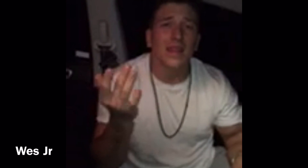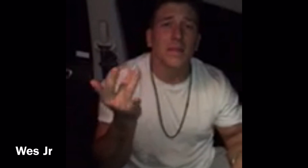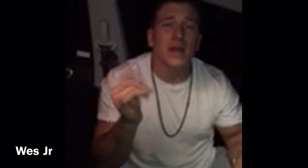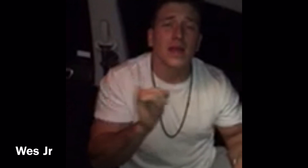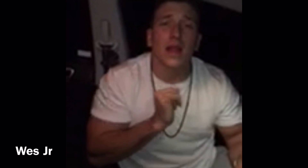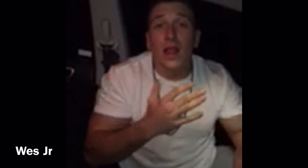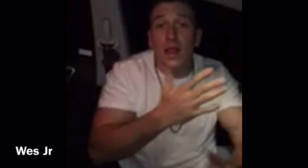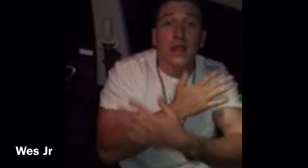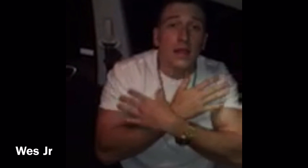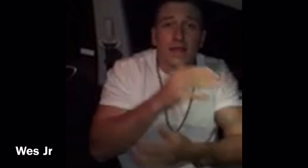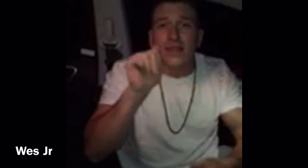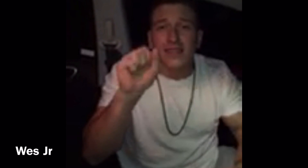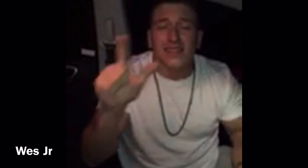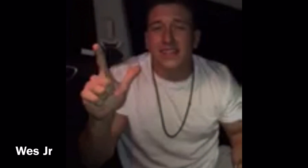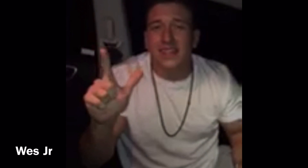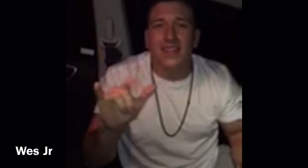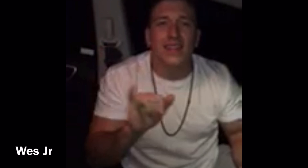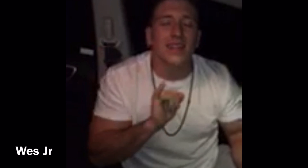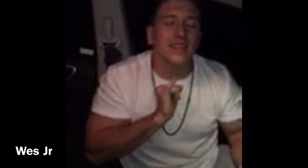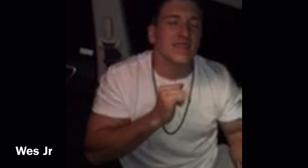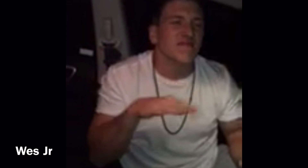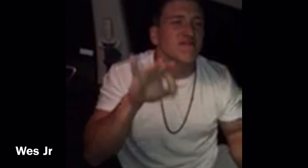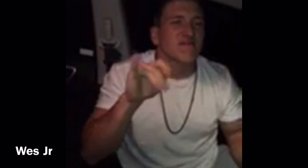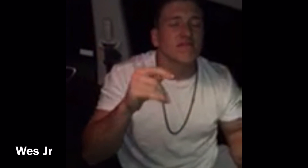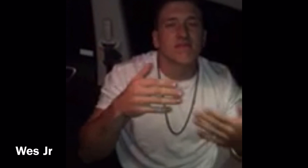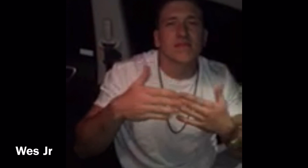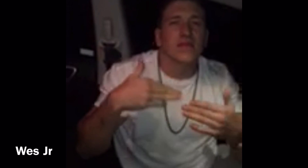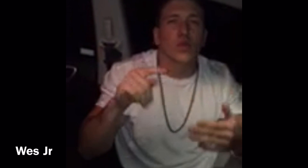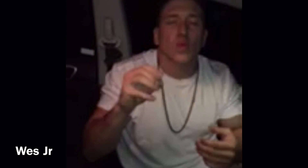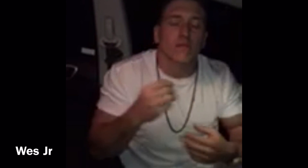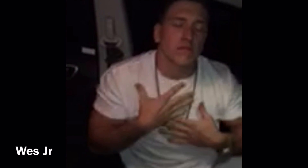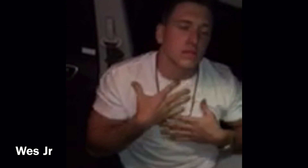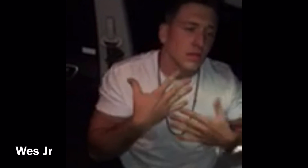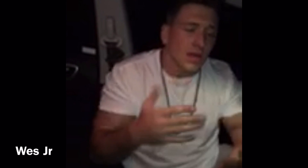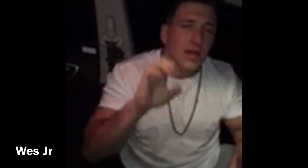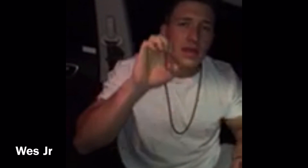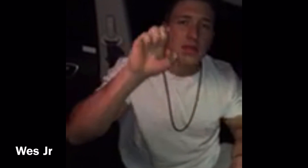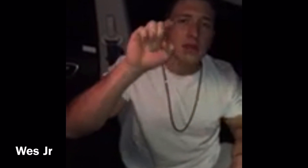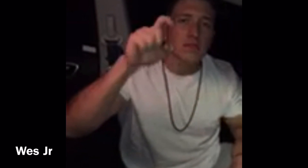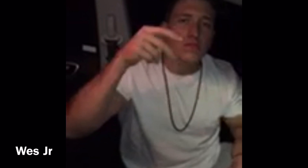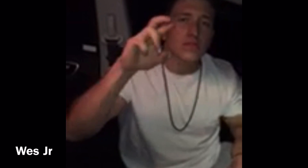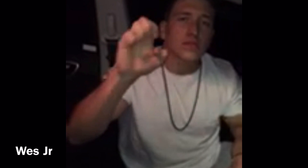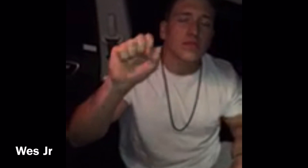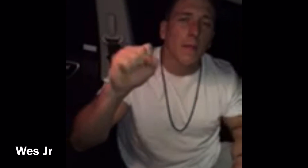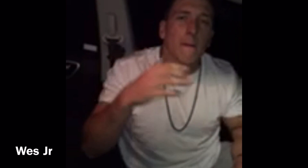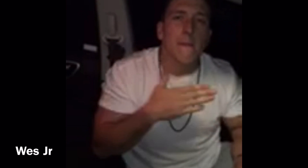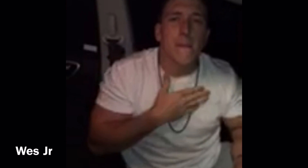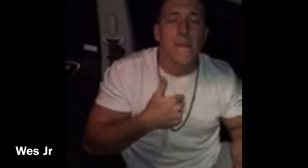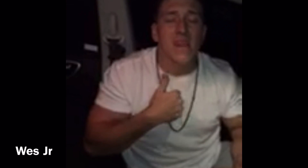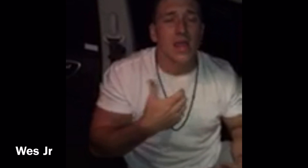And it's because I love ASL. I find it easy to express myself.